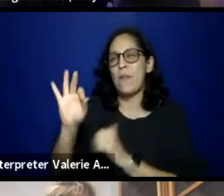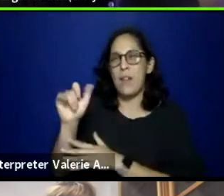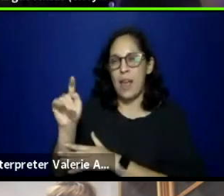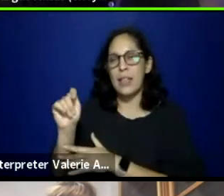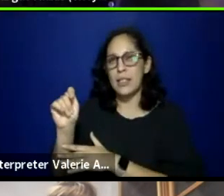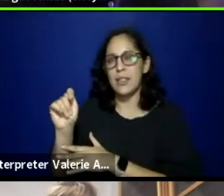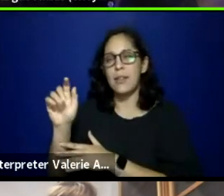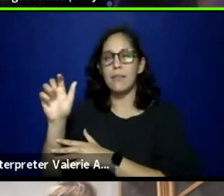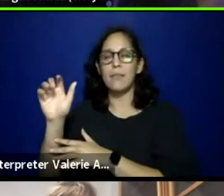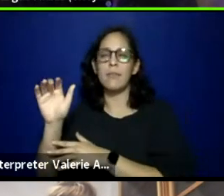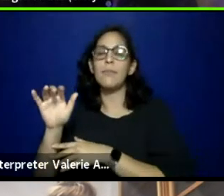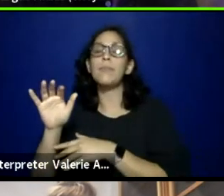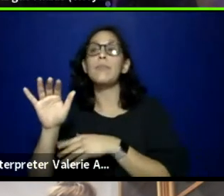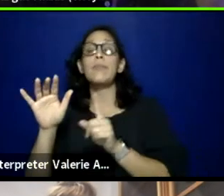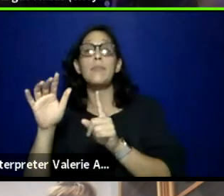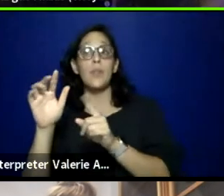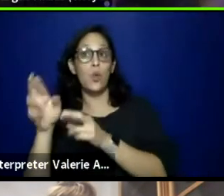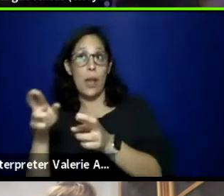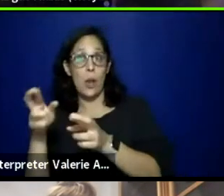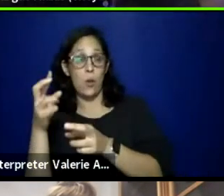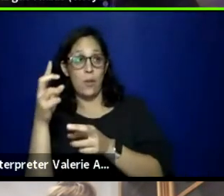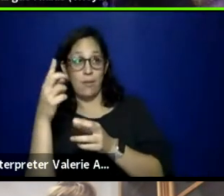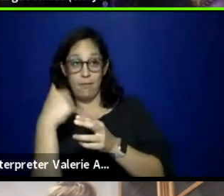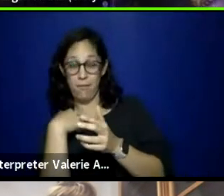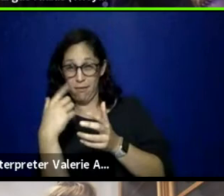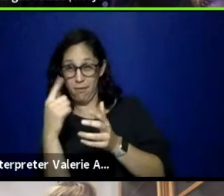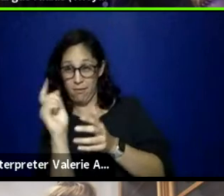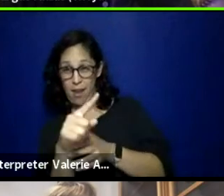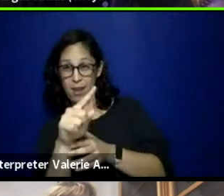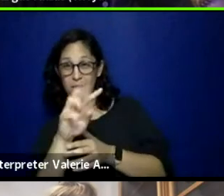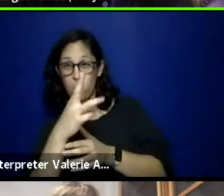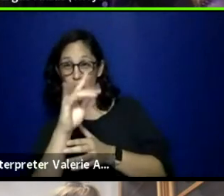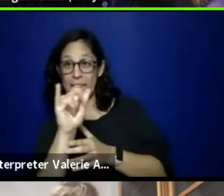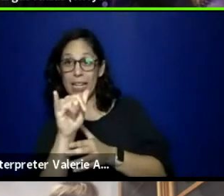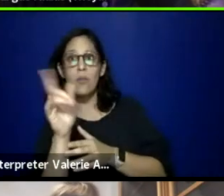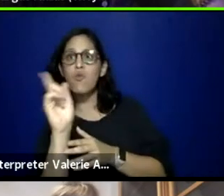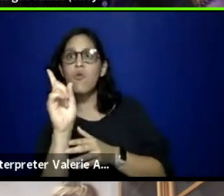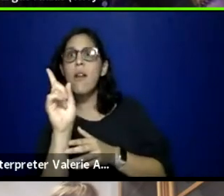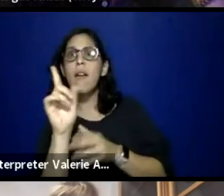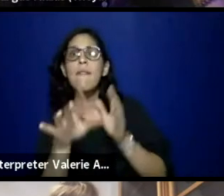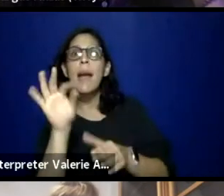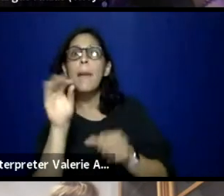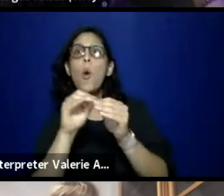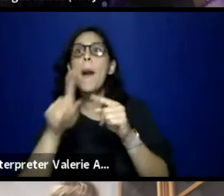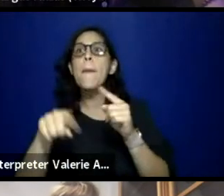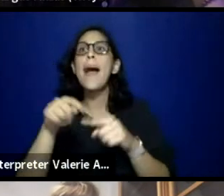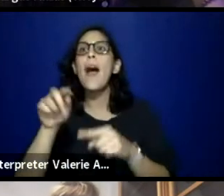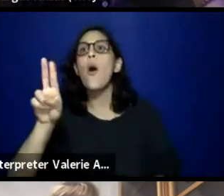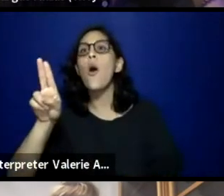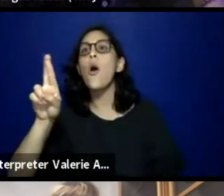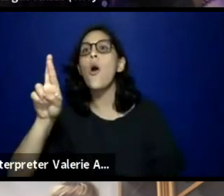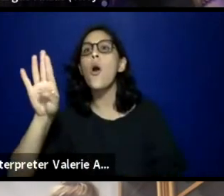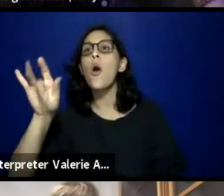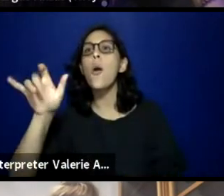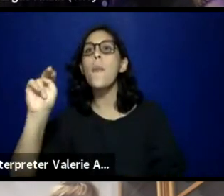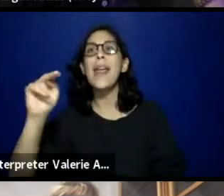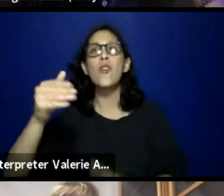Before that, I wanna ask Whitney, where can we find more on The Urban Window? Ooh.